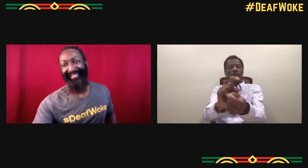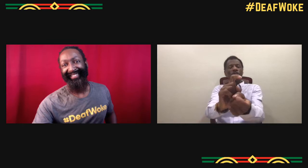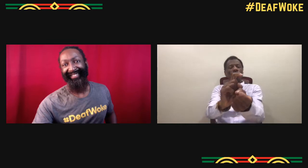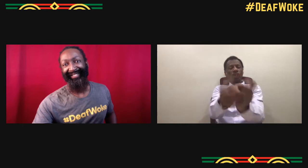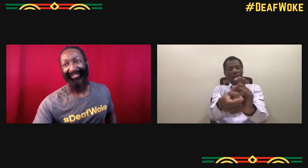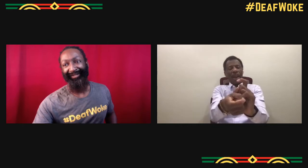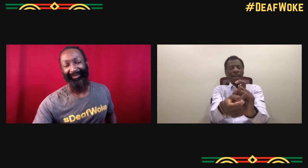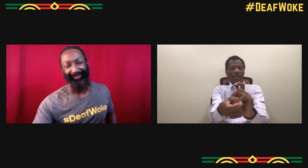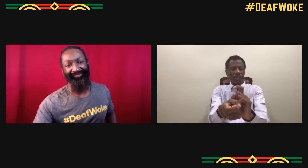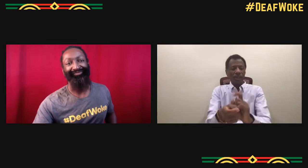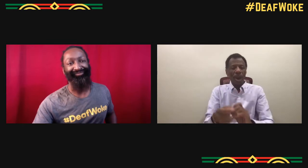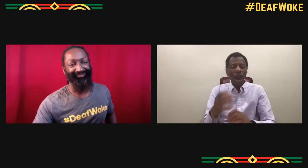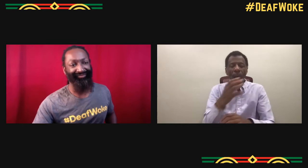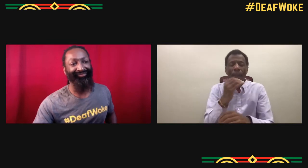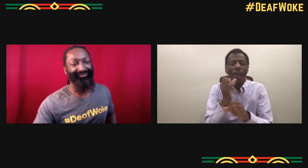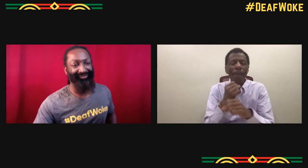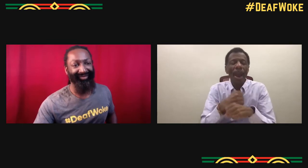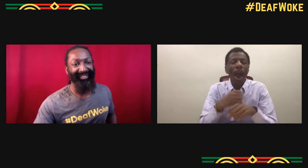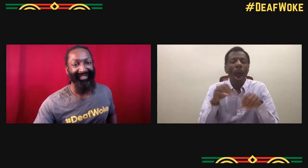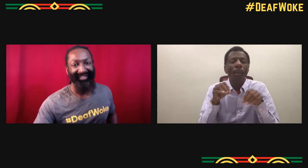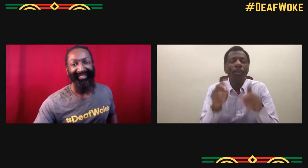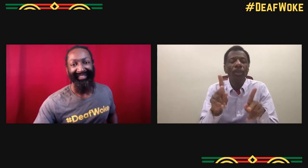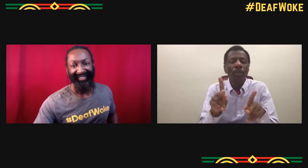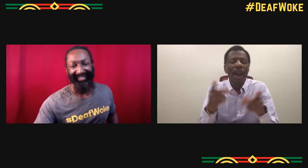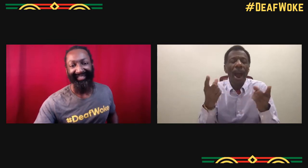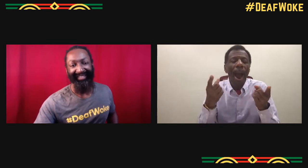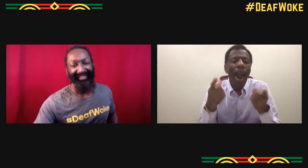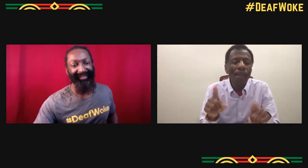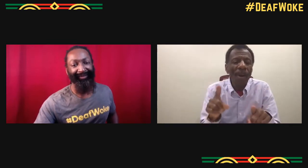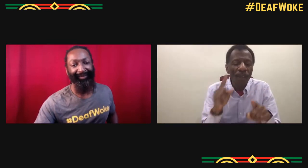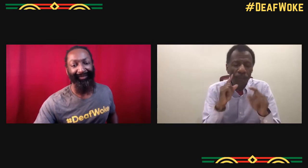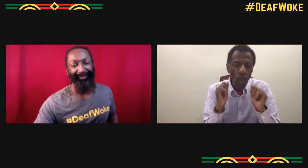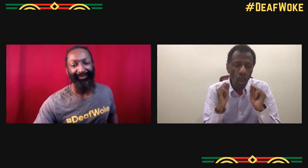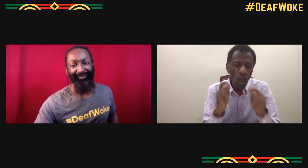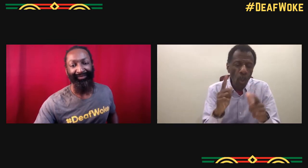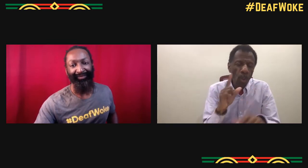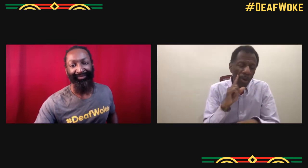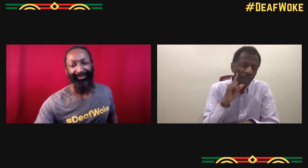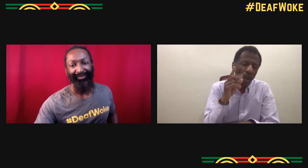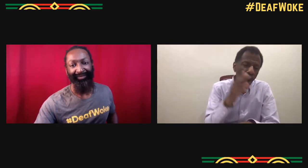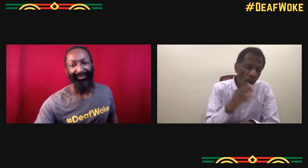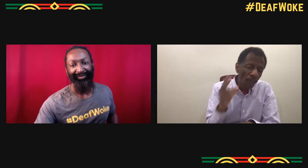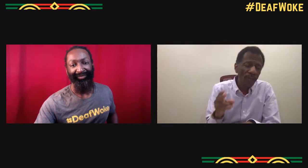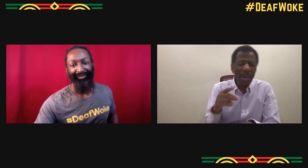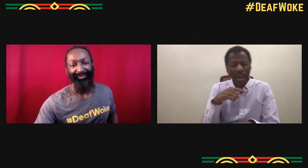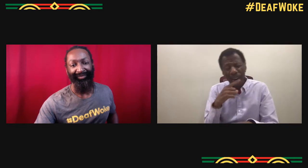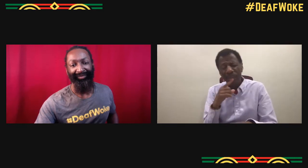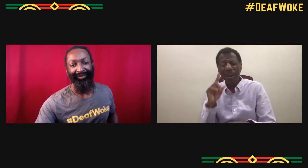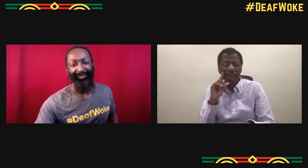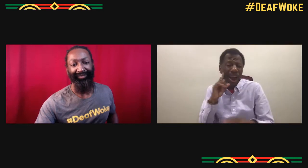Our studio is, we're forcing that change. Making opportunities happen for all deaf,